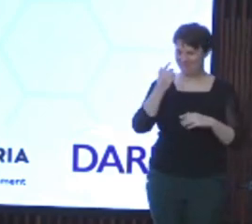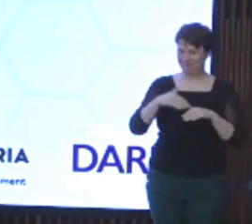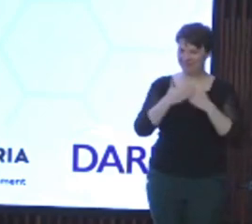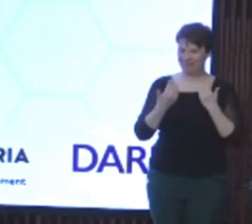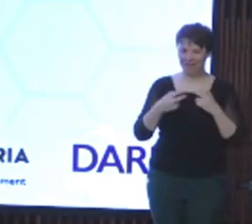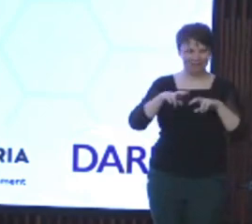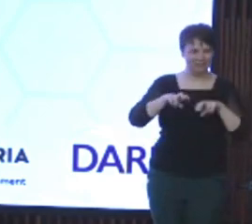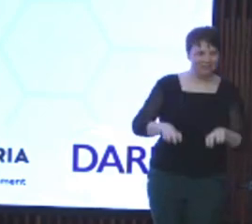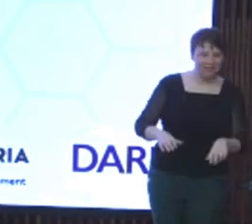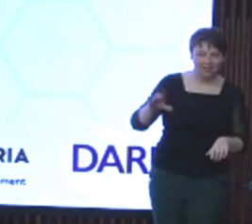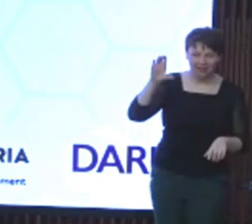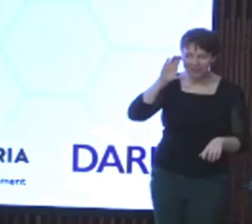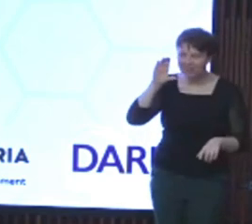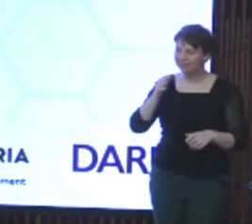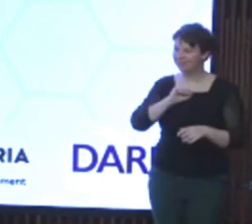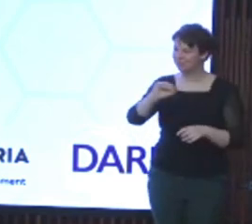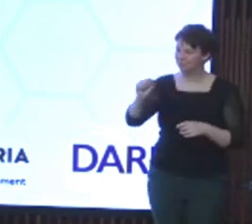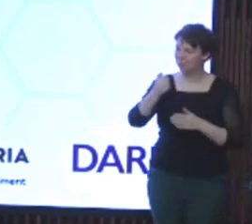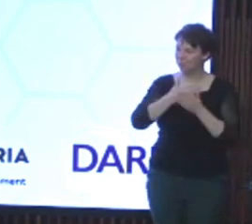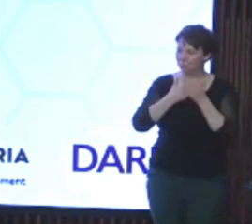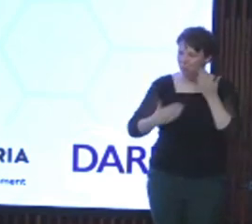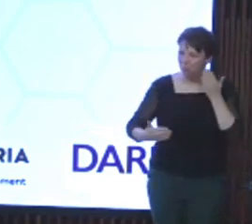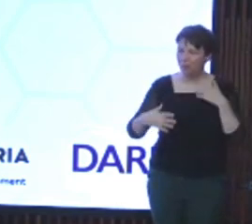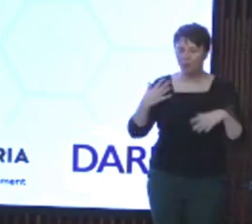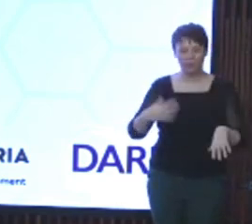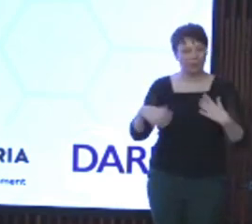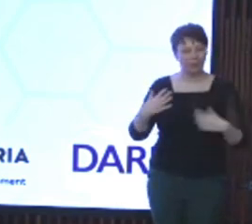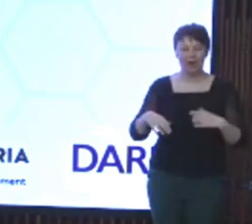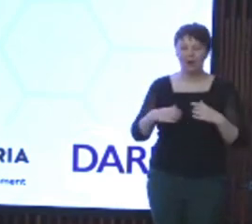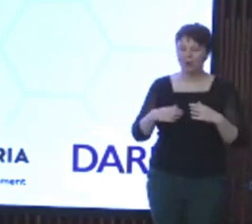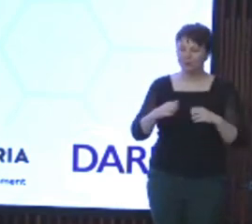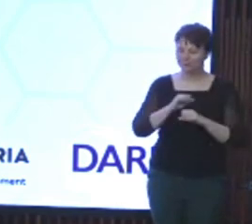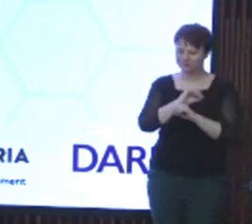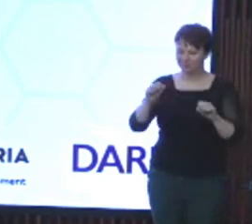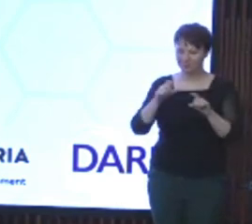listening to so many inspiring and powerful voices for disability advocacy in Victoria.